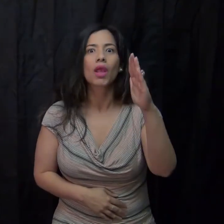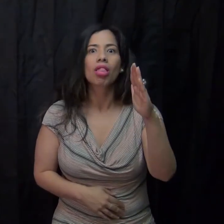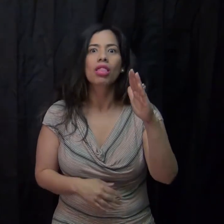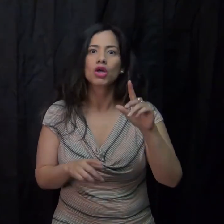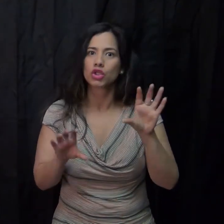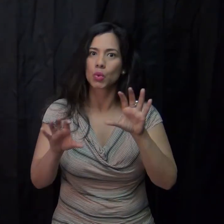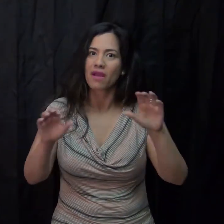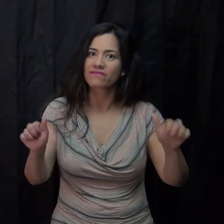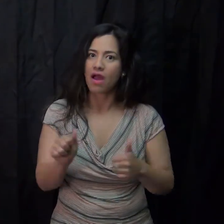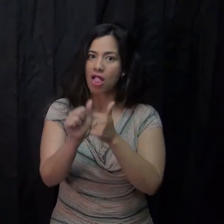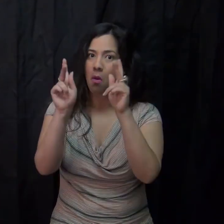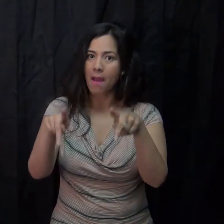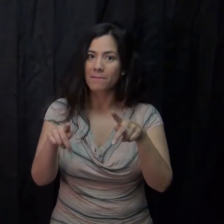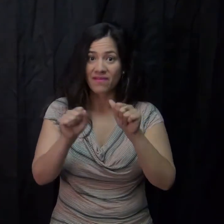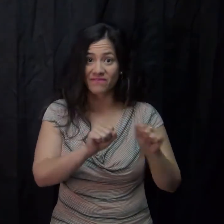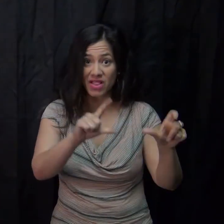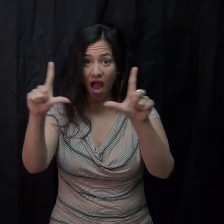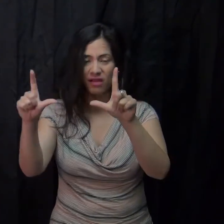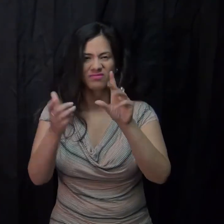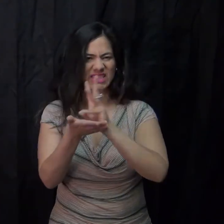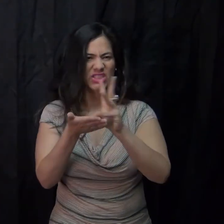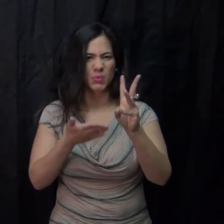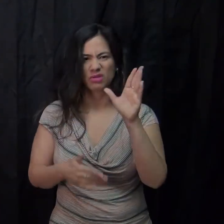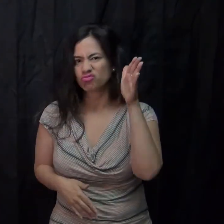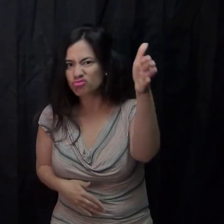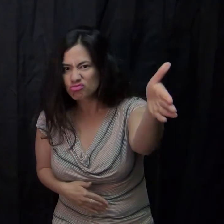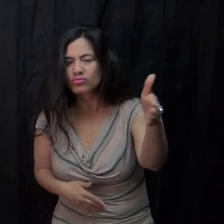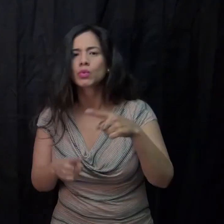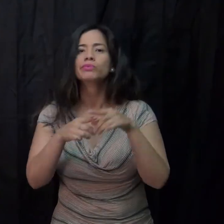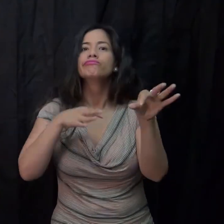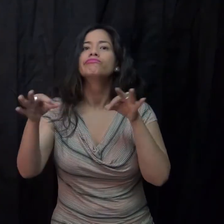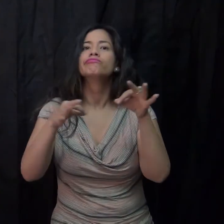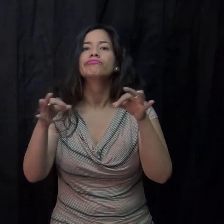I will do a follow up VLOG again in six weeks